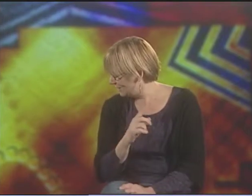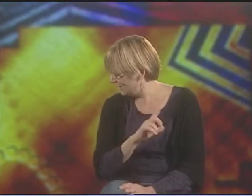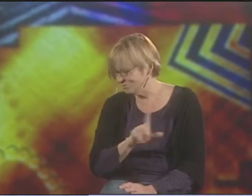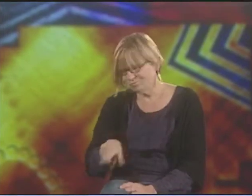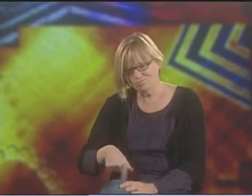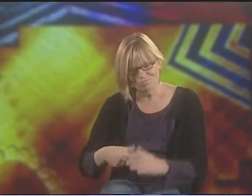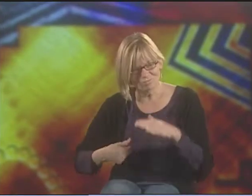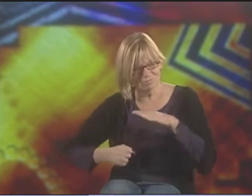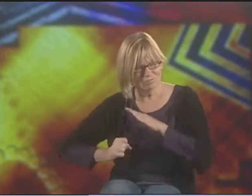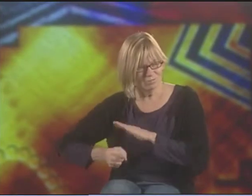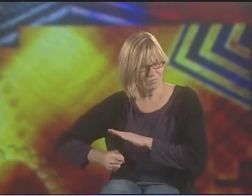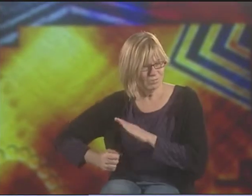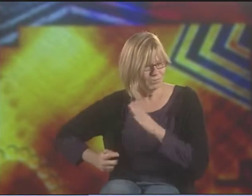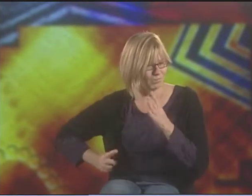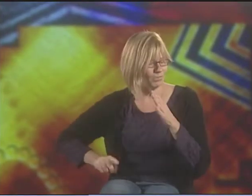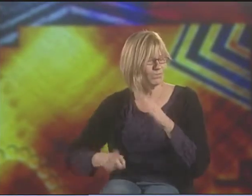IT'S ALMOST-- WHAT WAS IT LIKE?